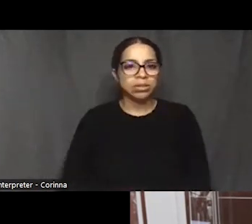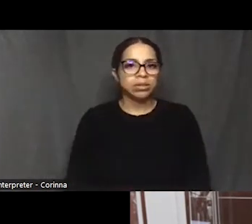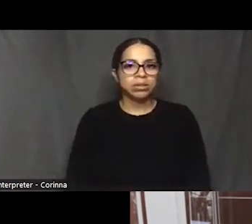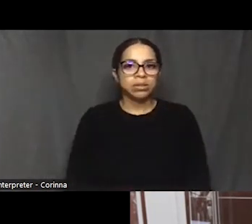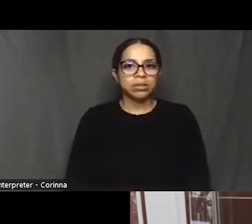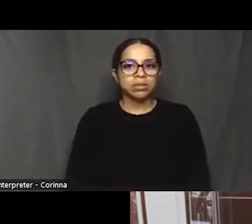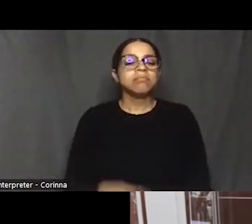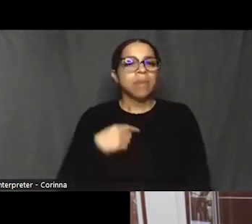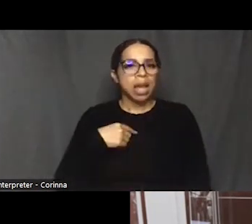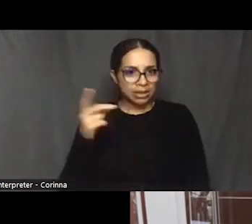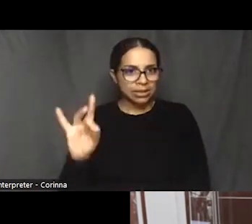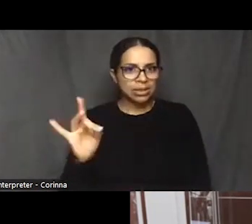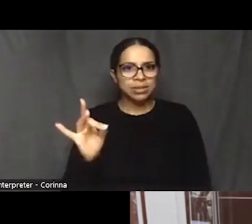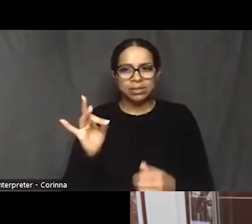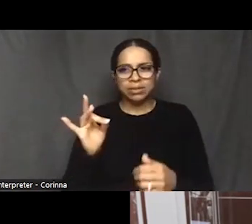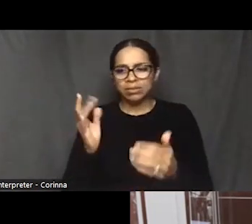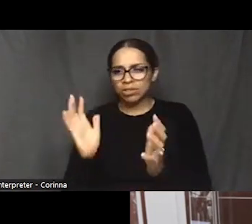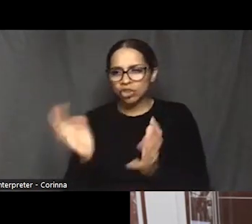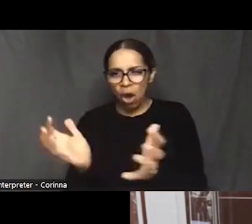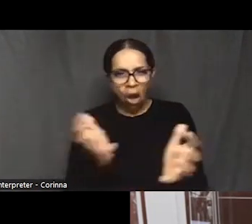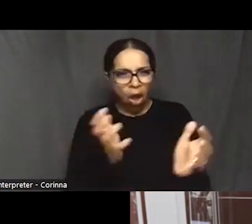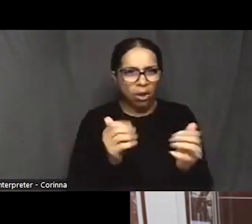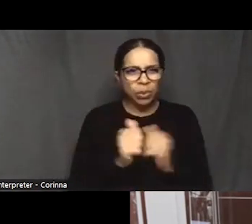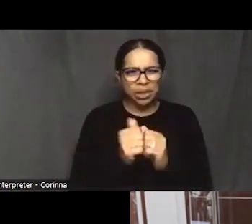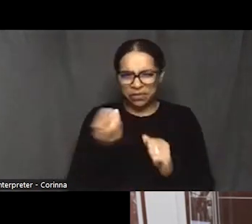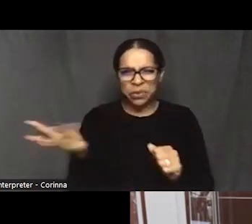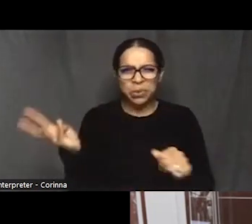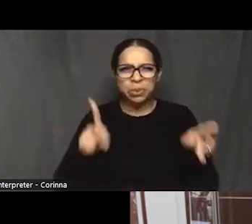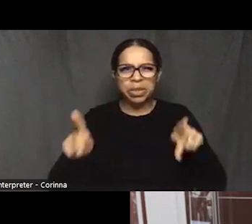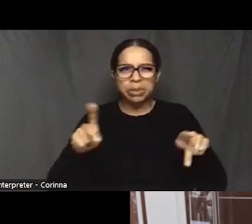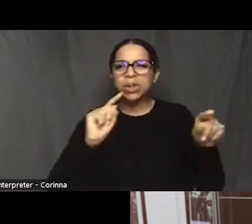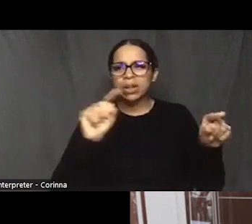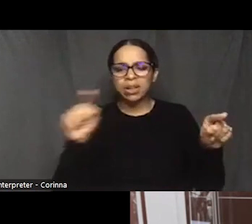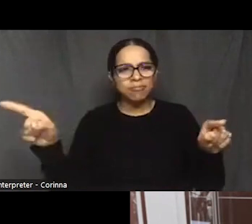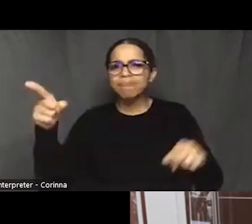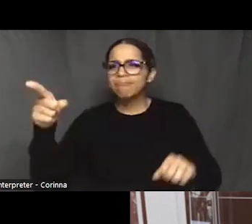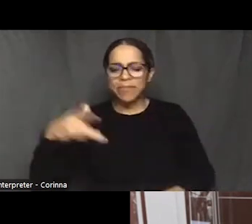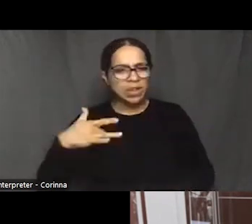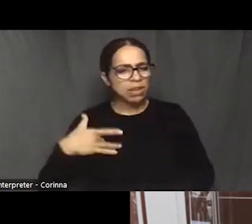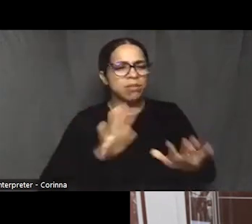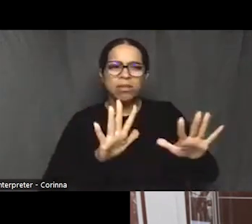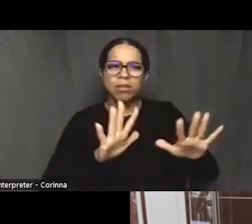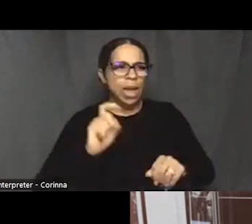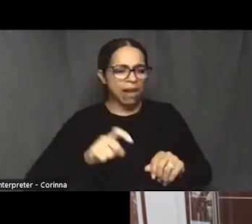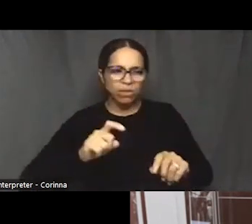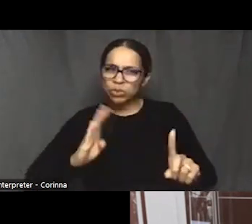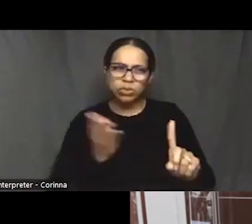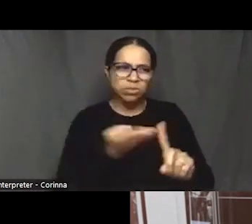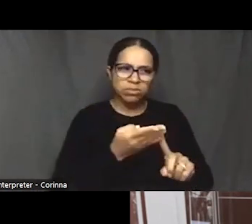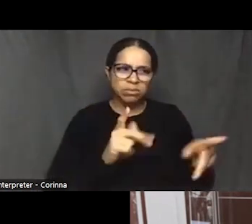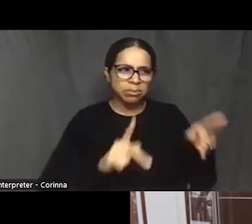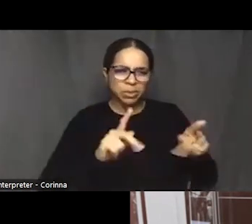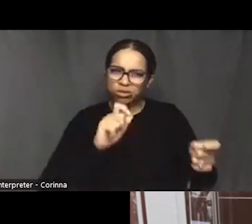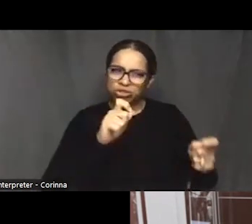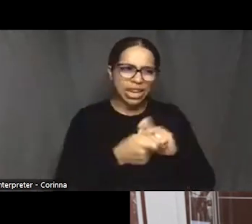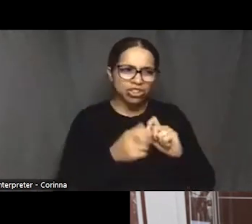that we've got to change a certain group of people's minds and in my opinion, you can't change their minds.